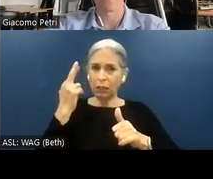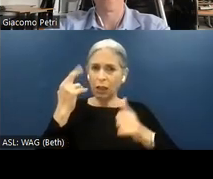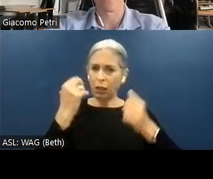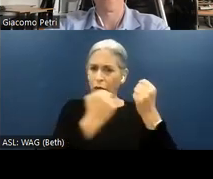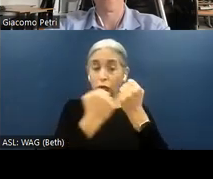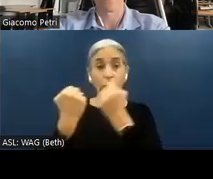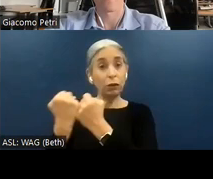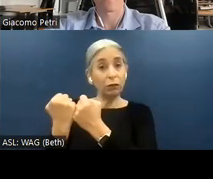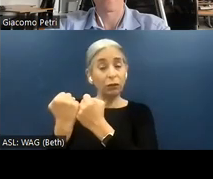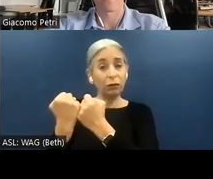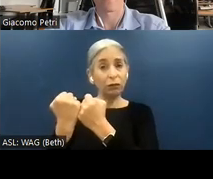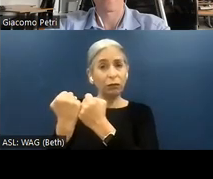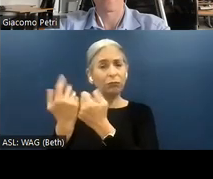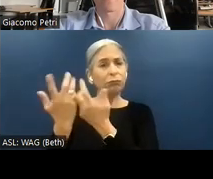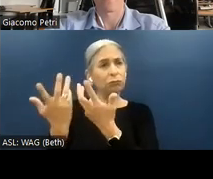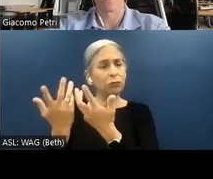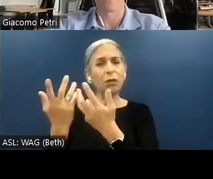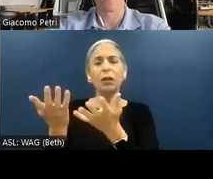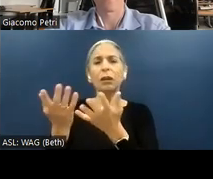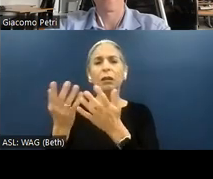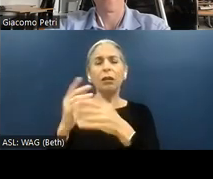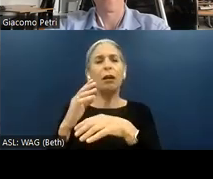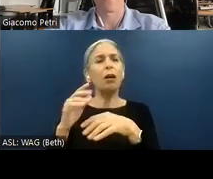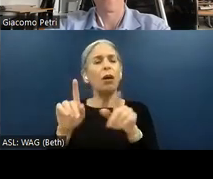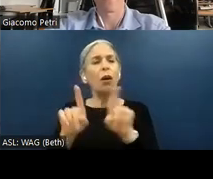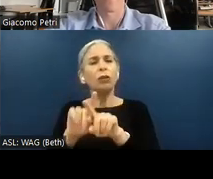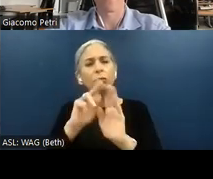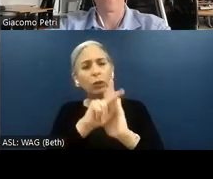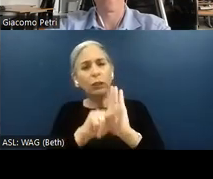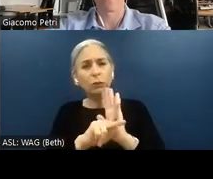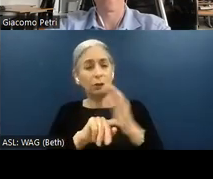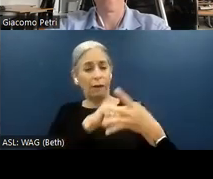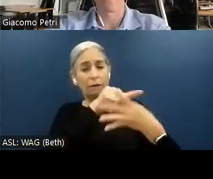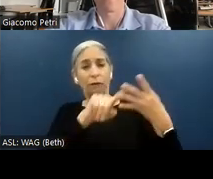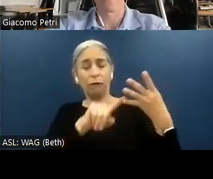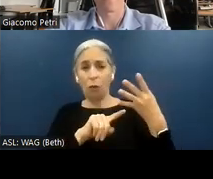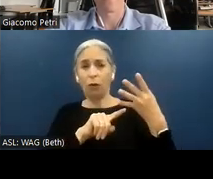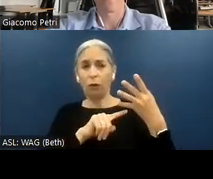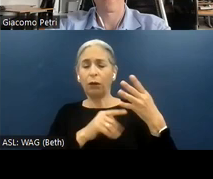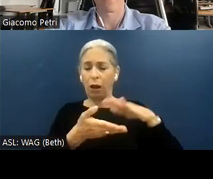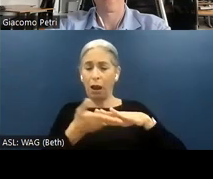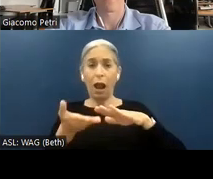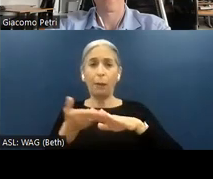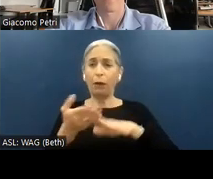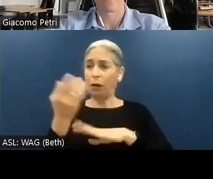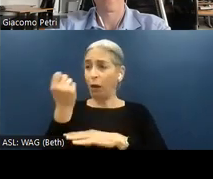guidelines are in principles. There are four, perceivable, operable, understandable, and